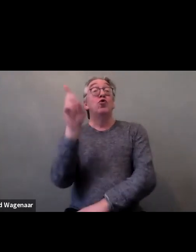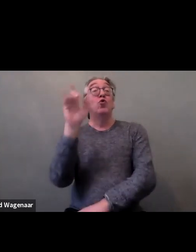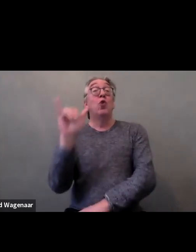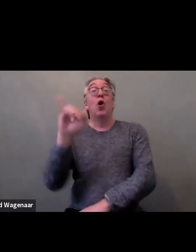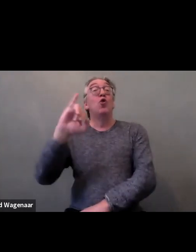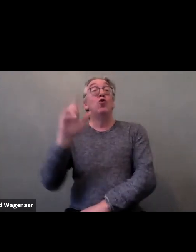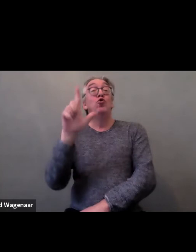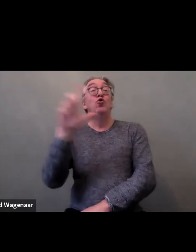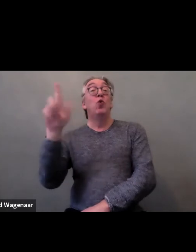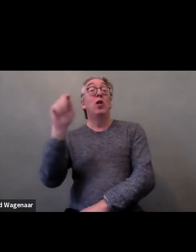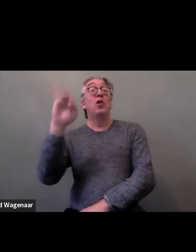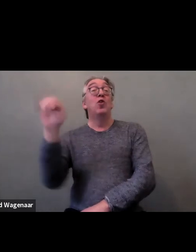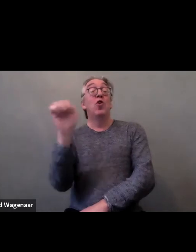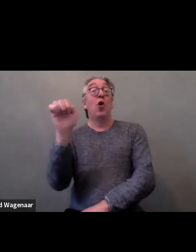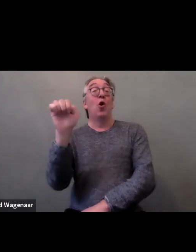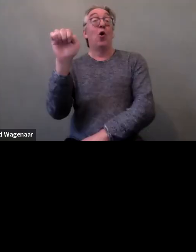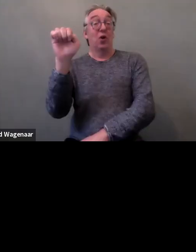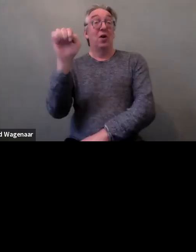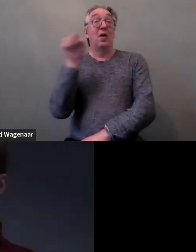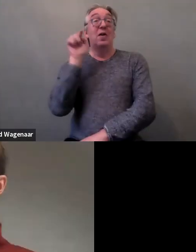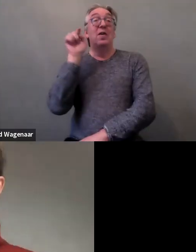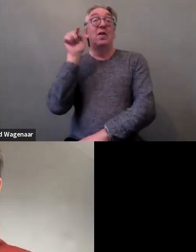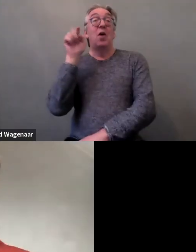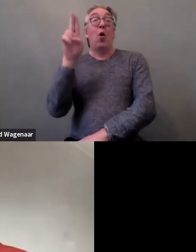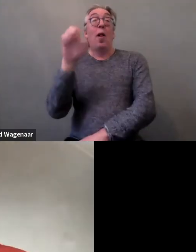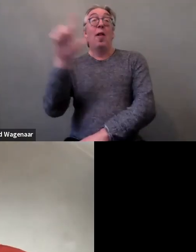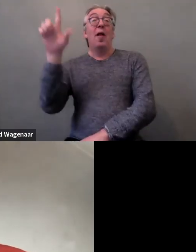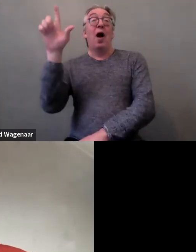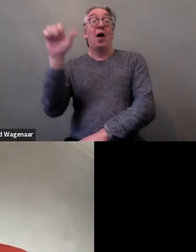she's independent consultant for Life After Violence project